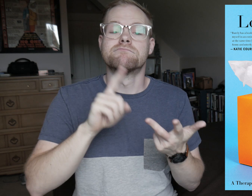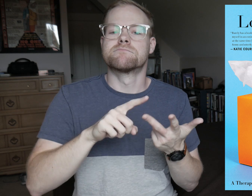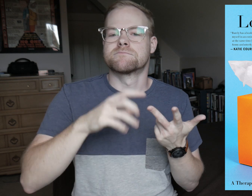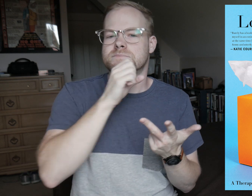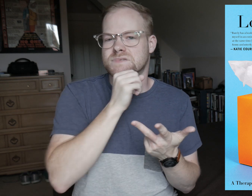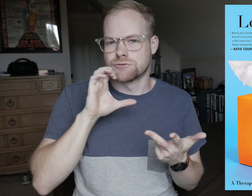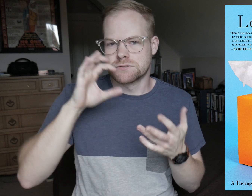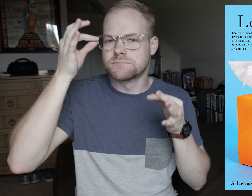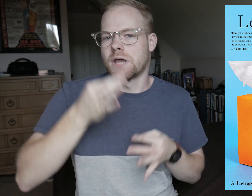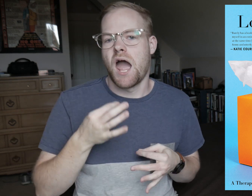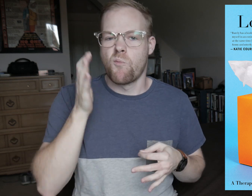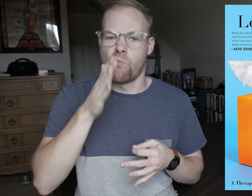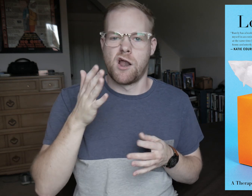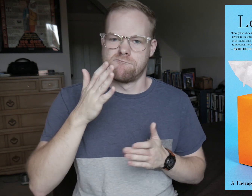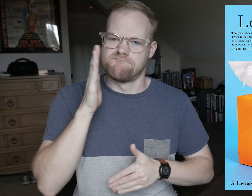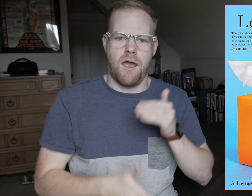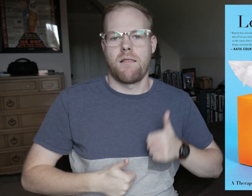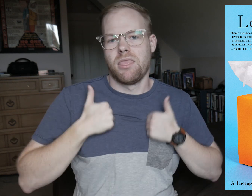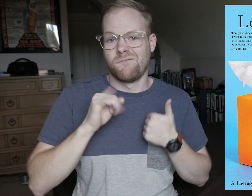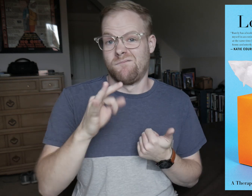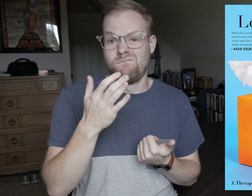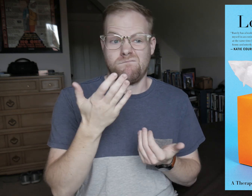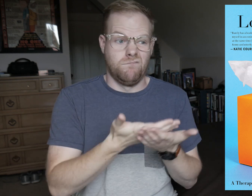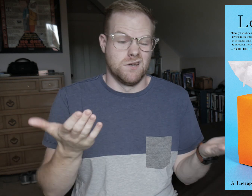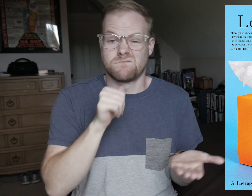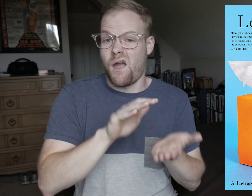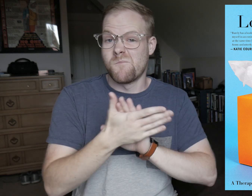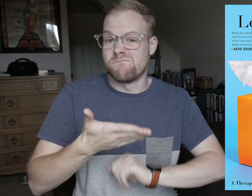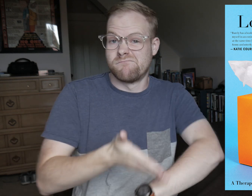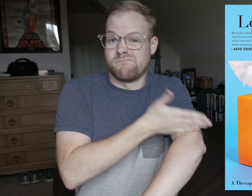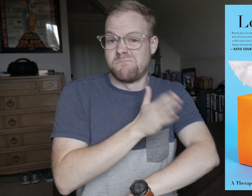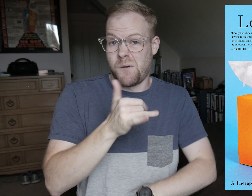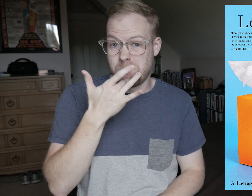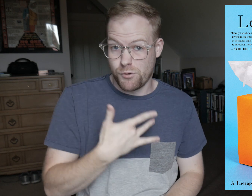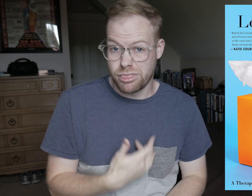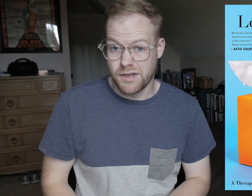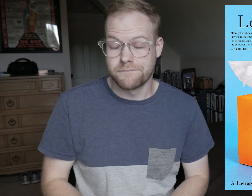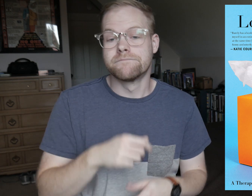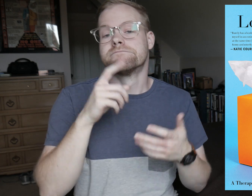a senior who decided she’s going to end her life if things don’t get better by her birthday,